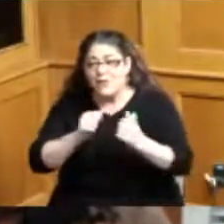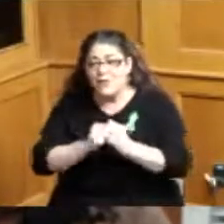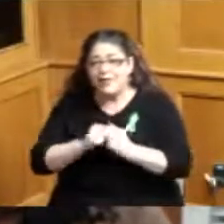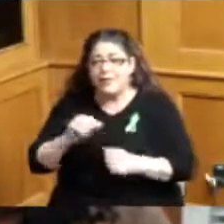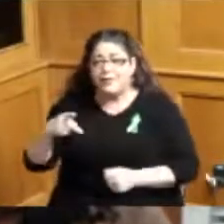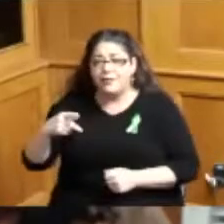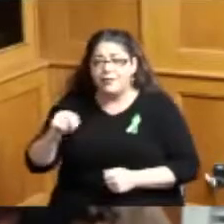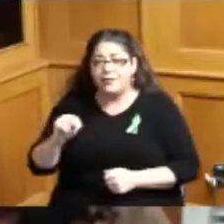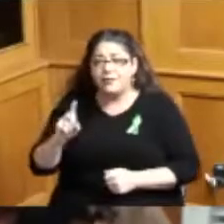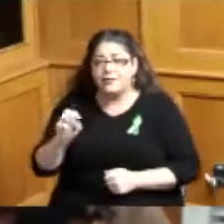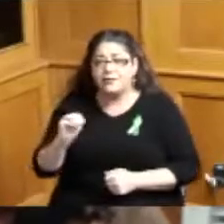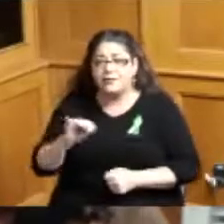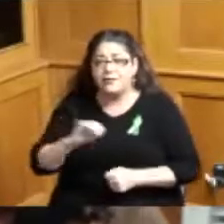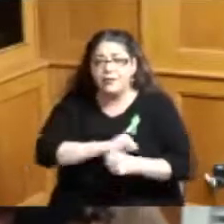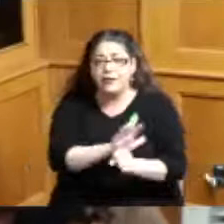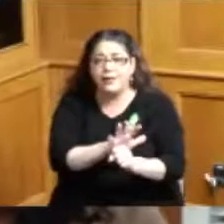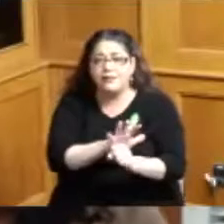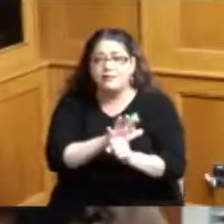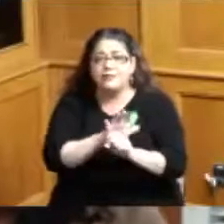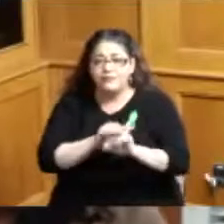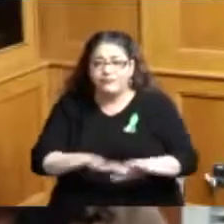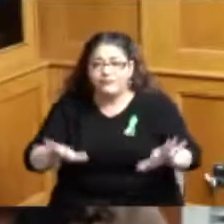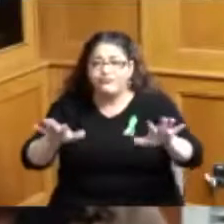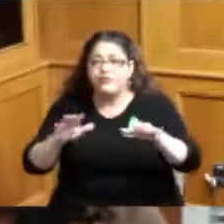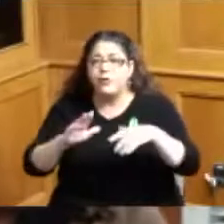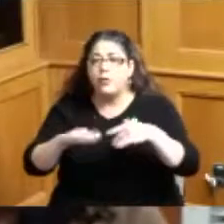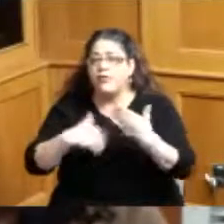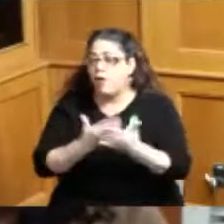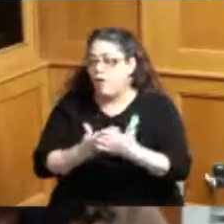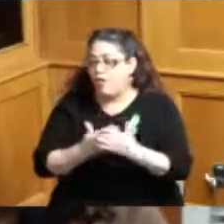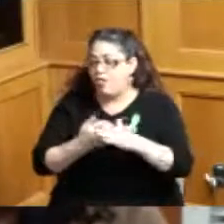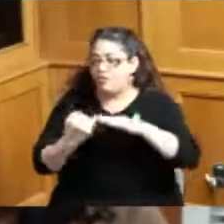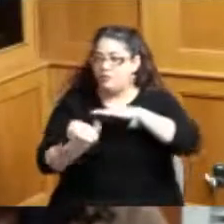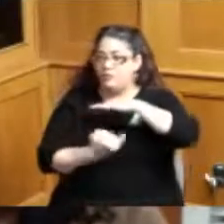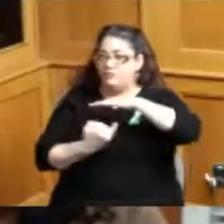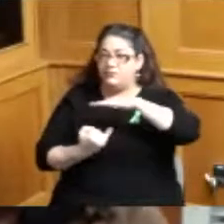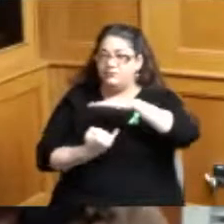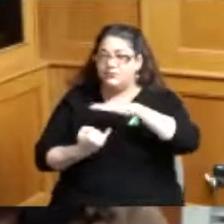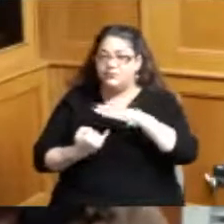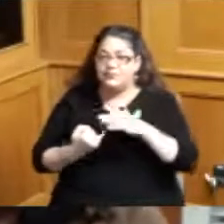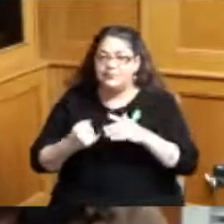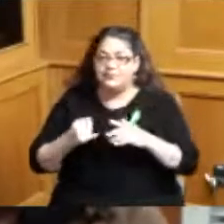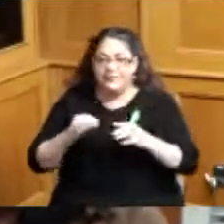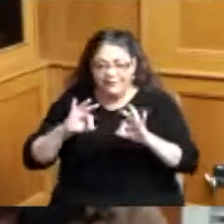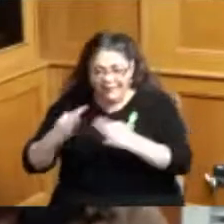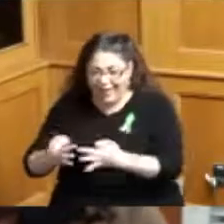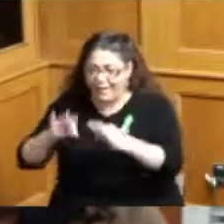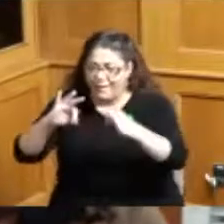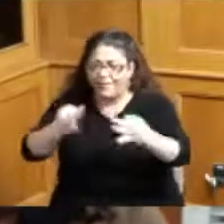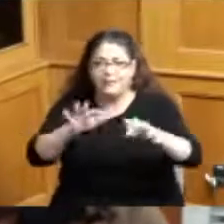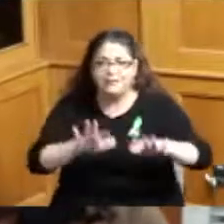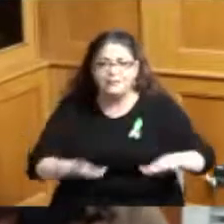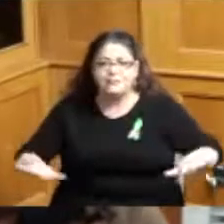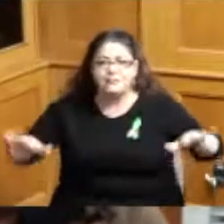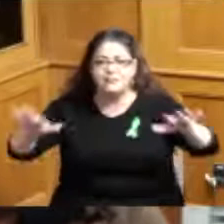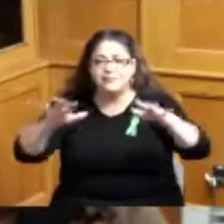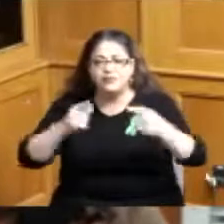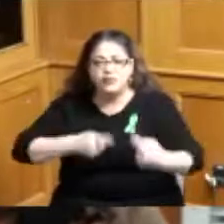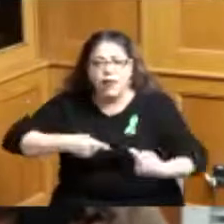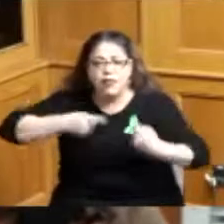isolation with with just families struggling with the many many struggles that they've gone through